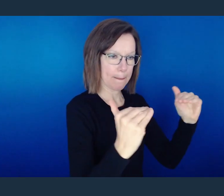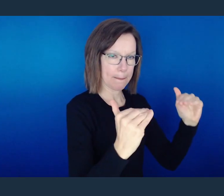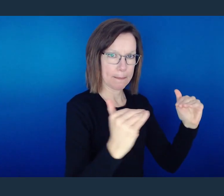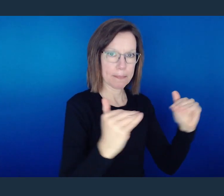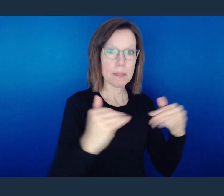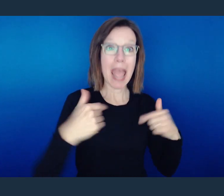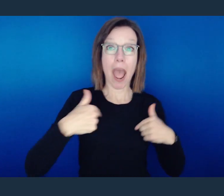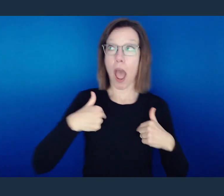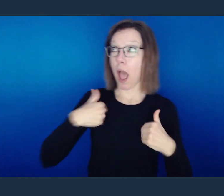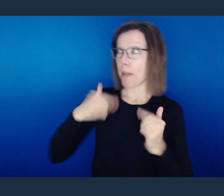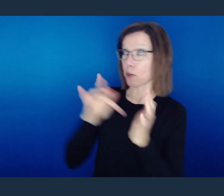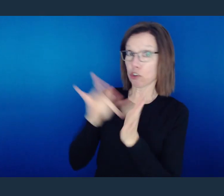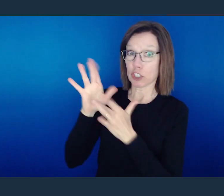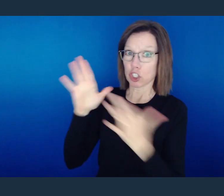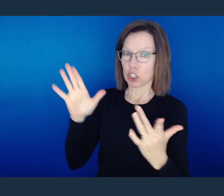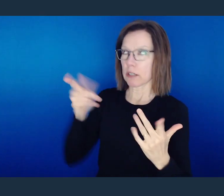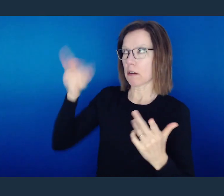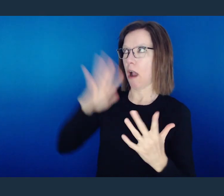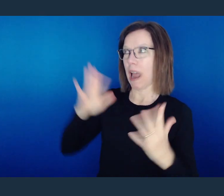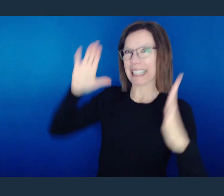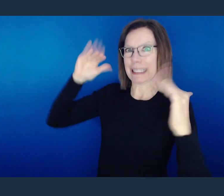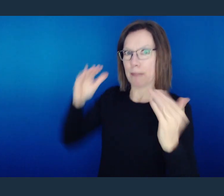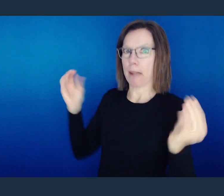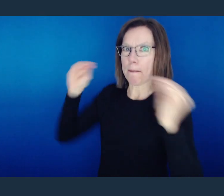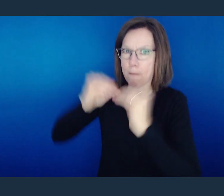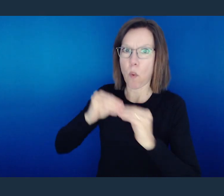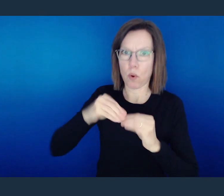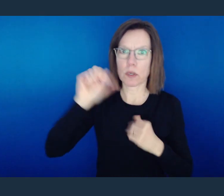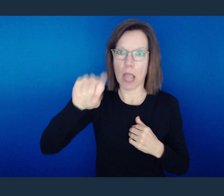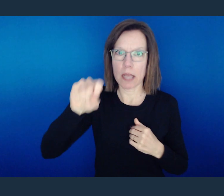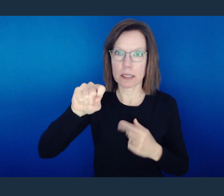Now, that doesn't mean that I am not held to a higher standard, but for all of us who